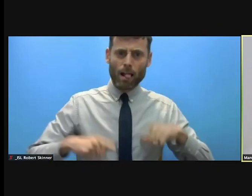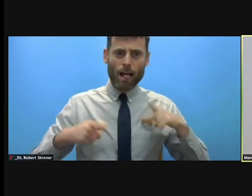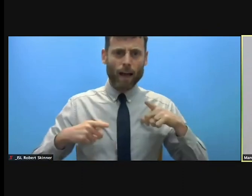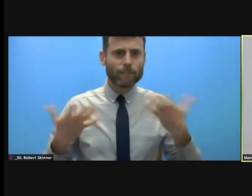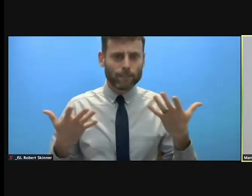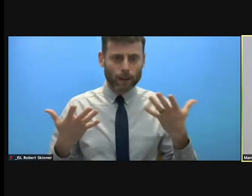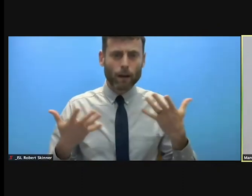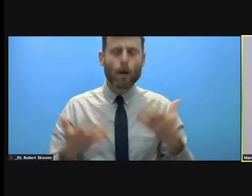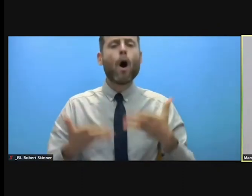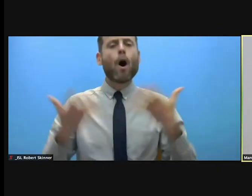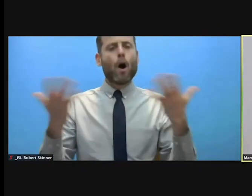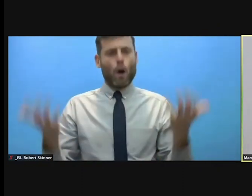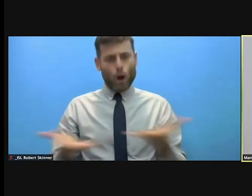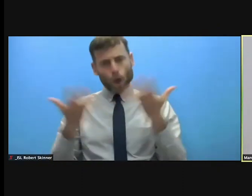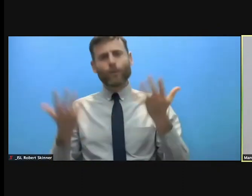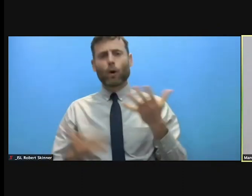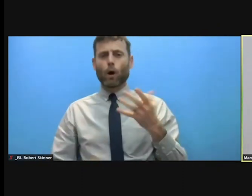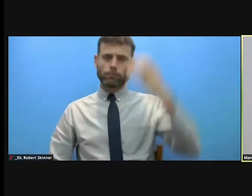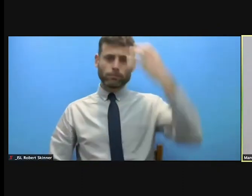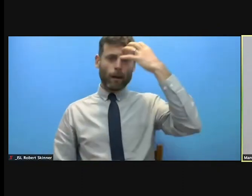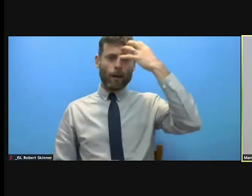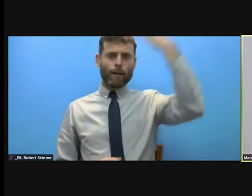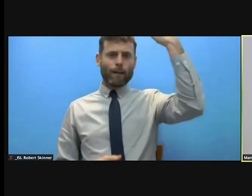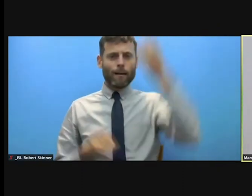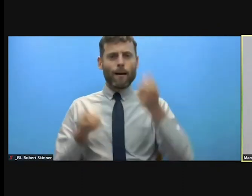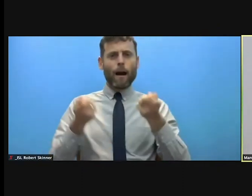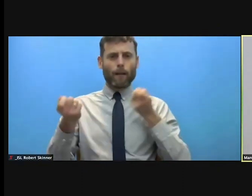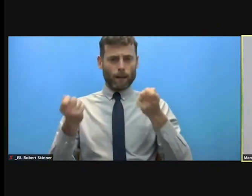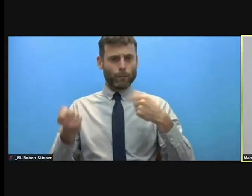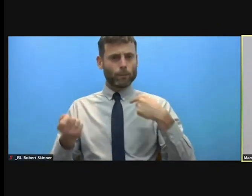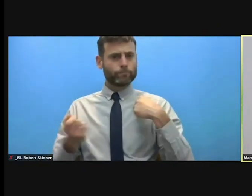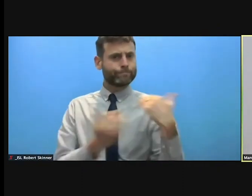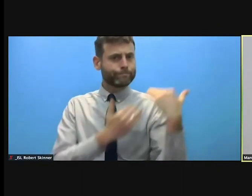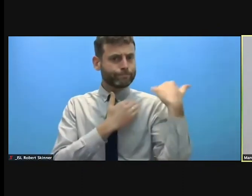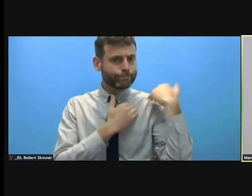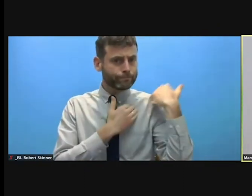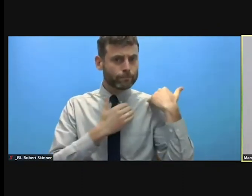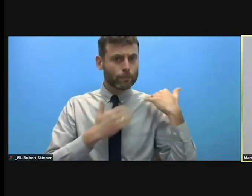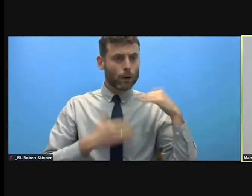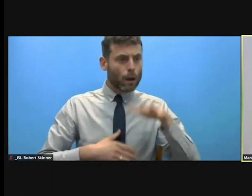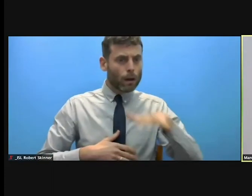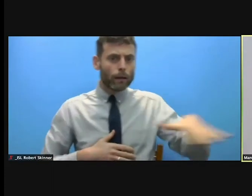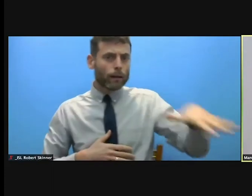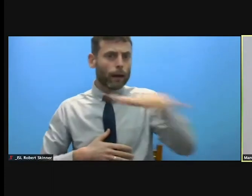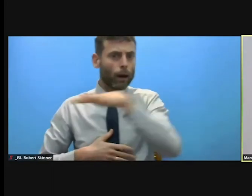have the responsibility for protecting people on their territory. When you claim sovereignty,